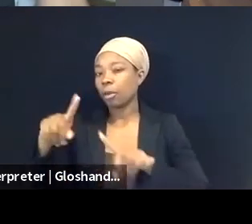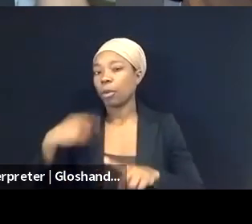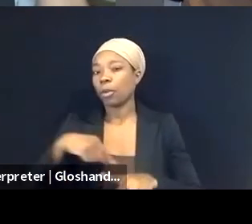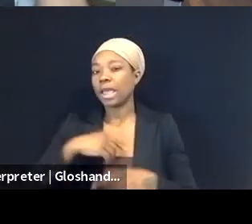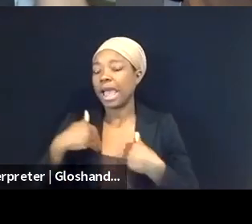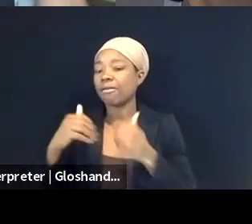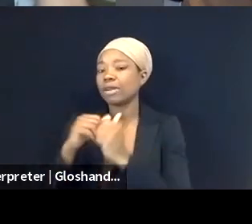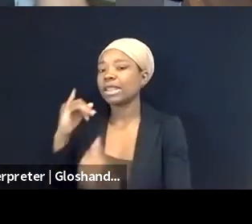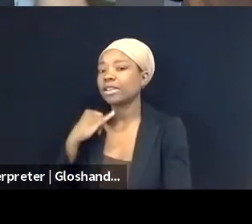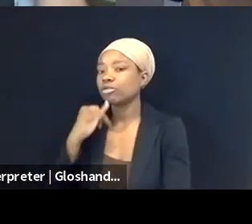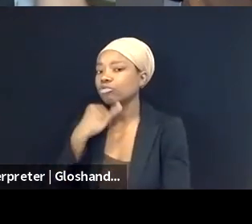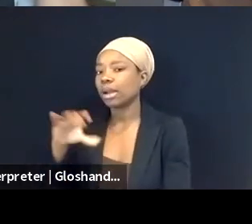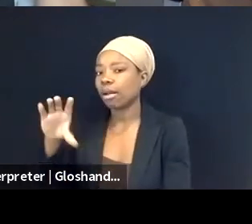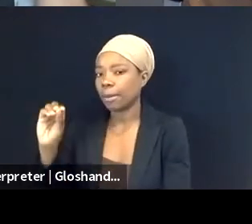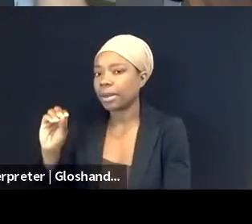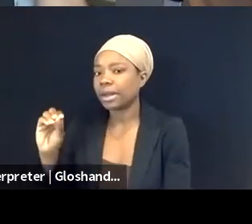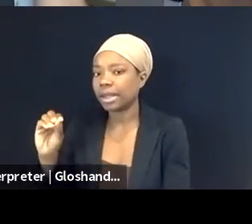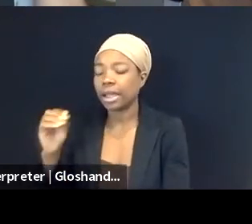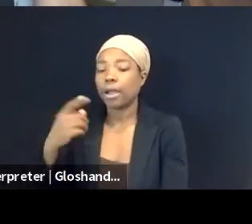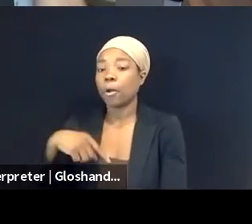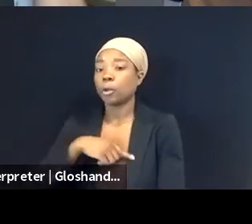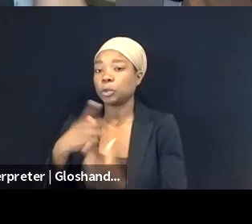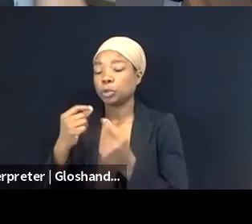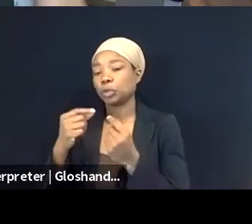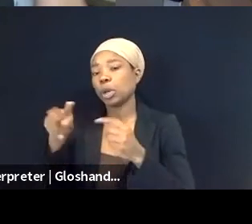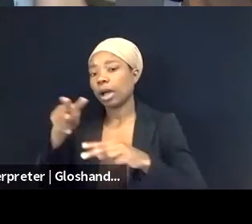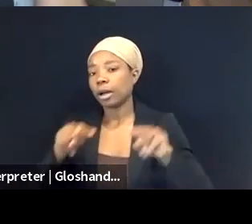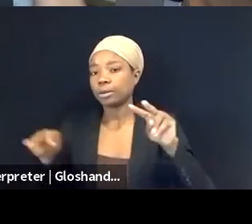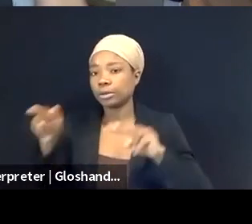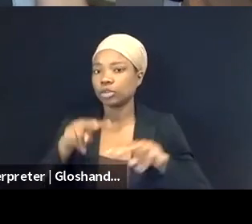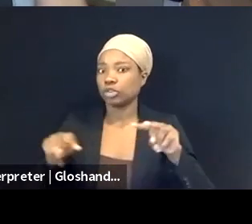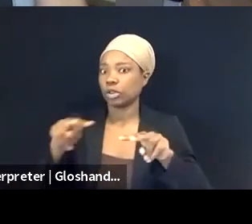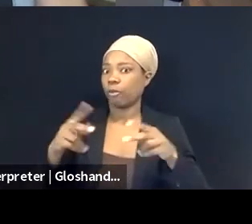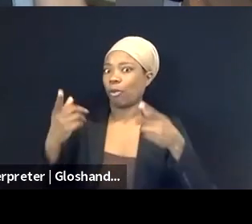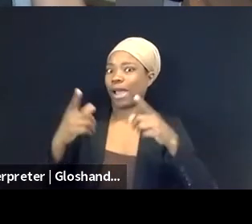We were also observing the incitement and what was happening on the other side,